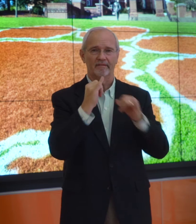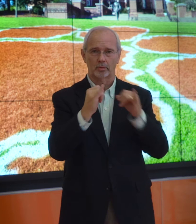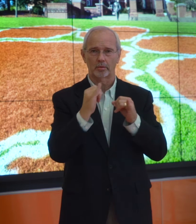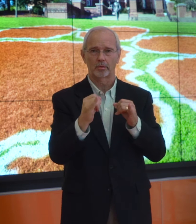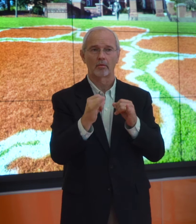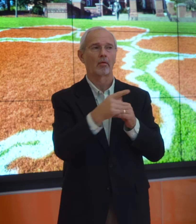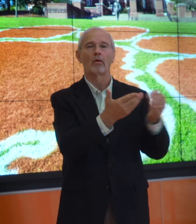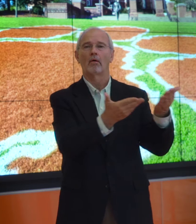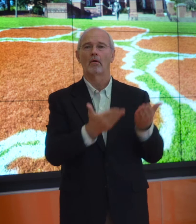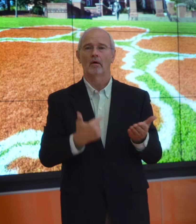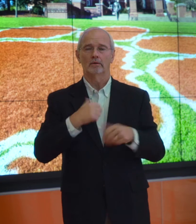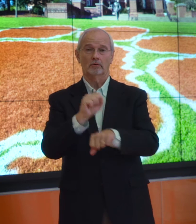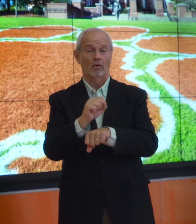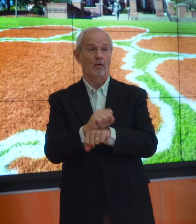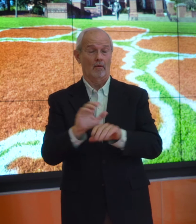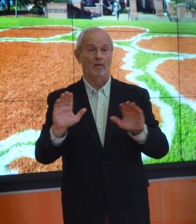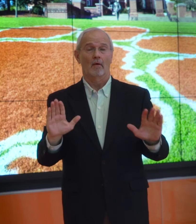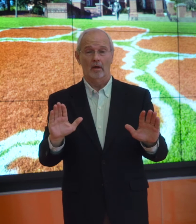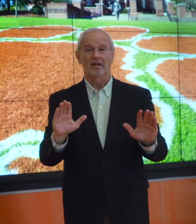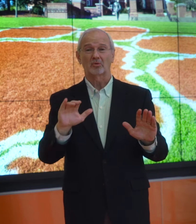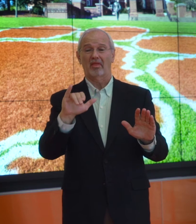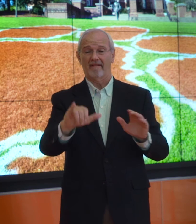I interviewed and was offered the job.